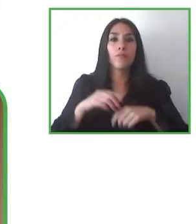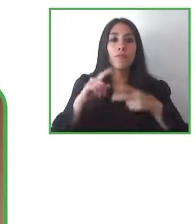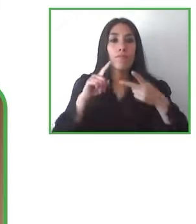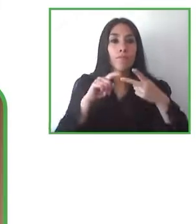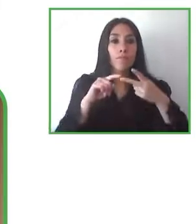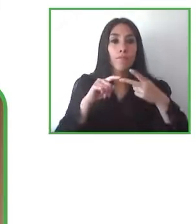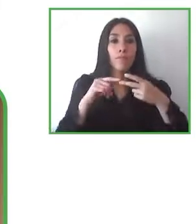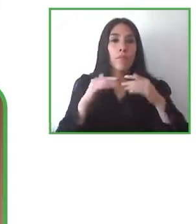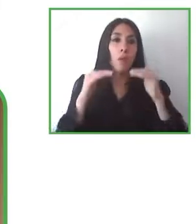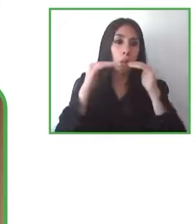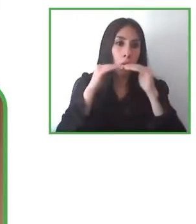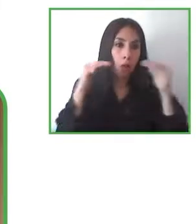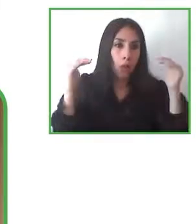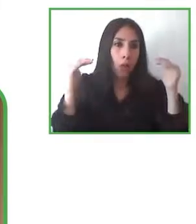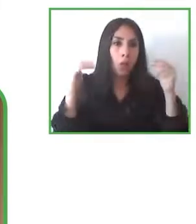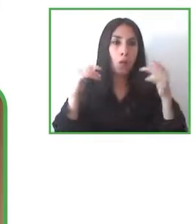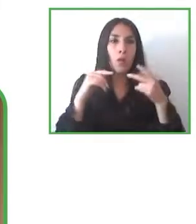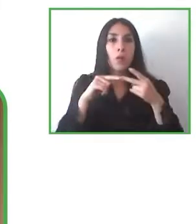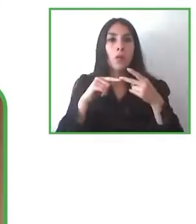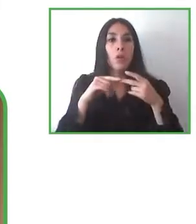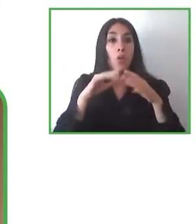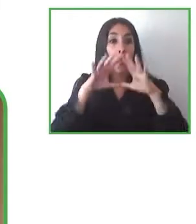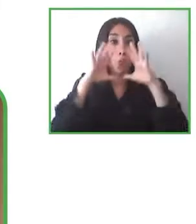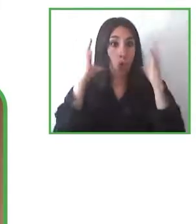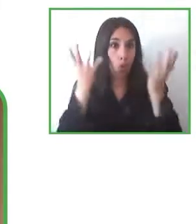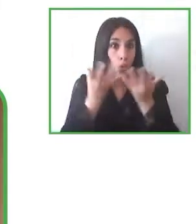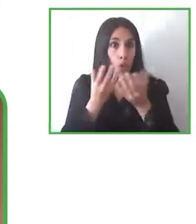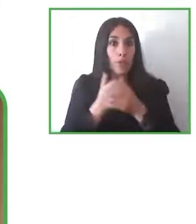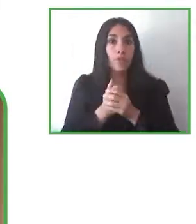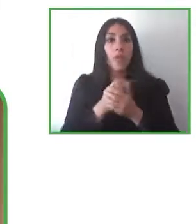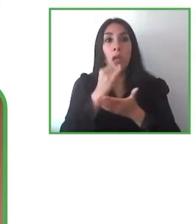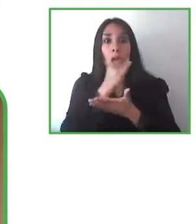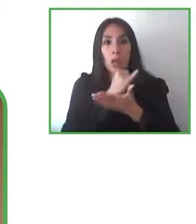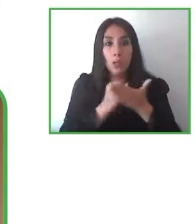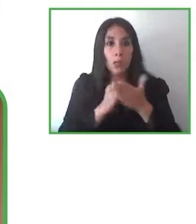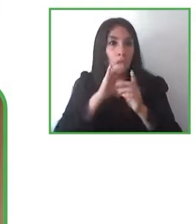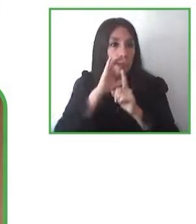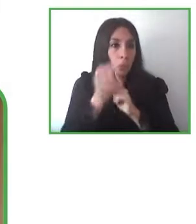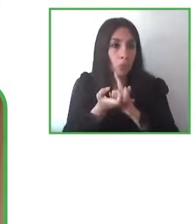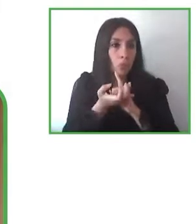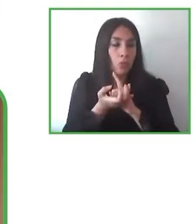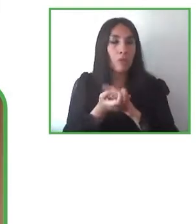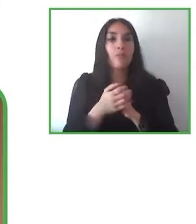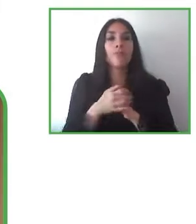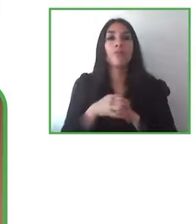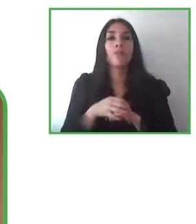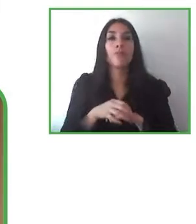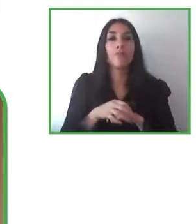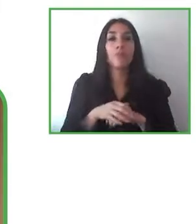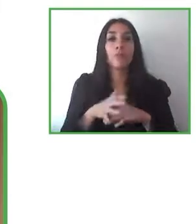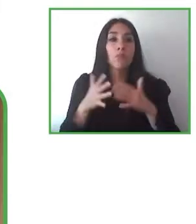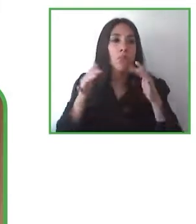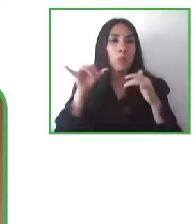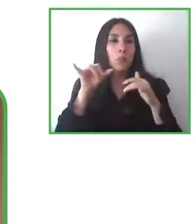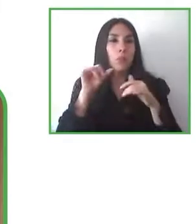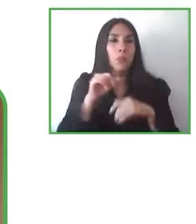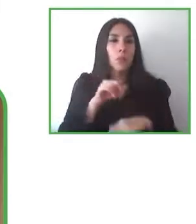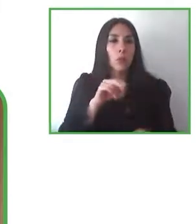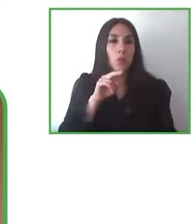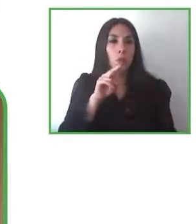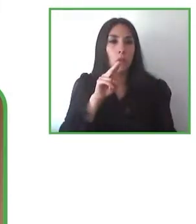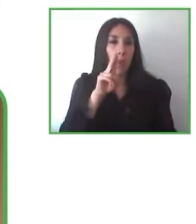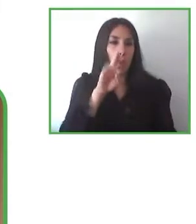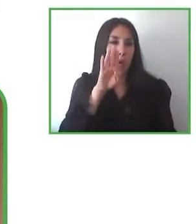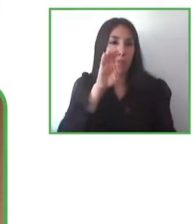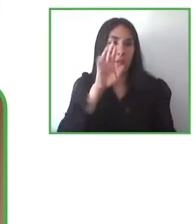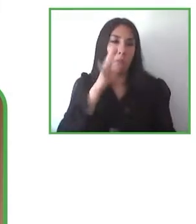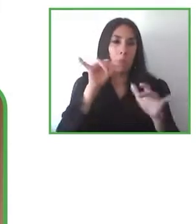So first today the world of arts and culture has an underdevelopment and under financing